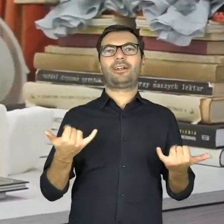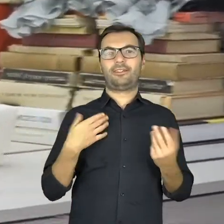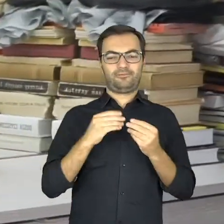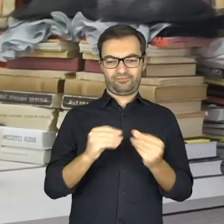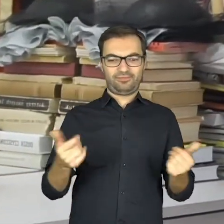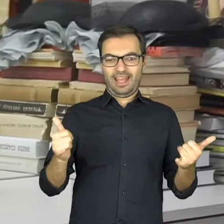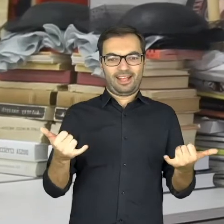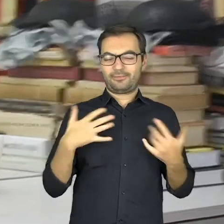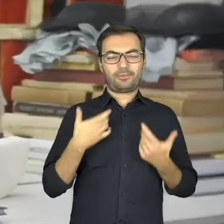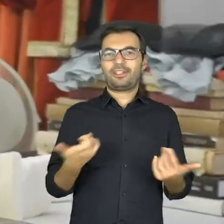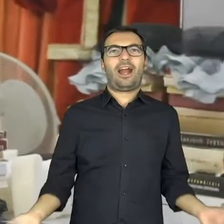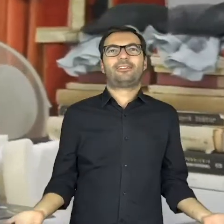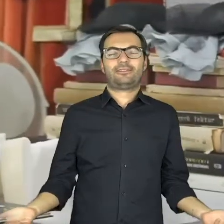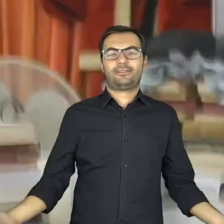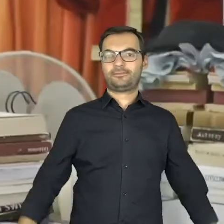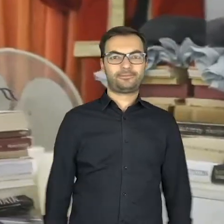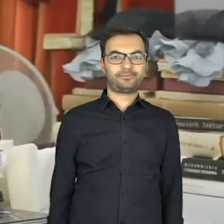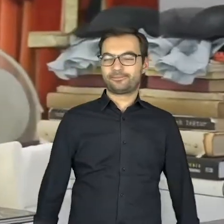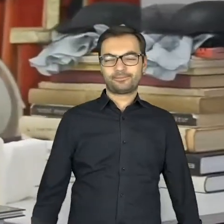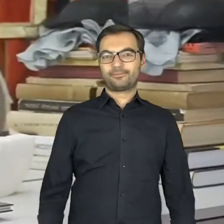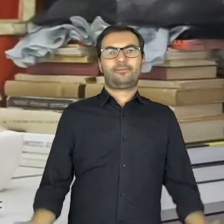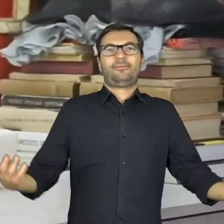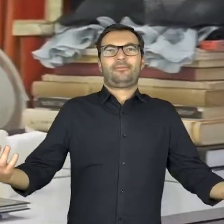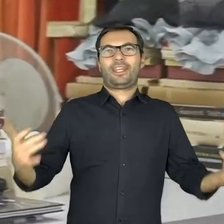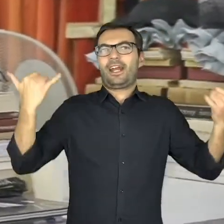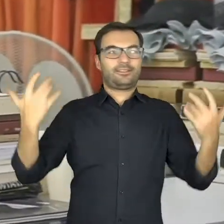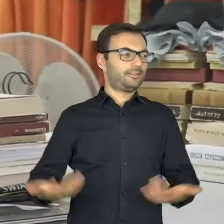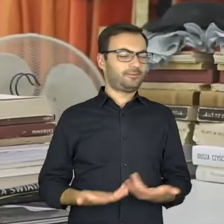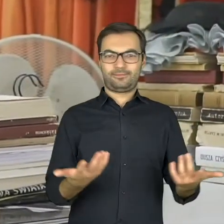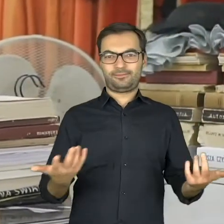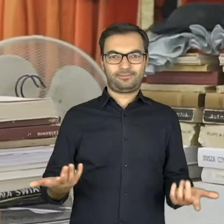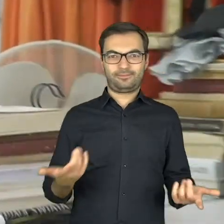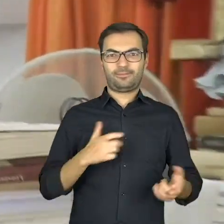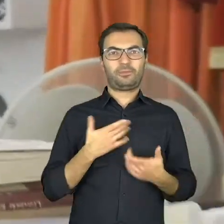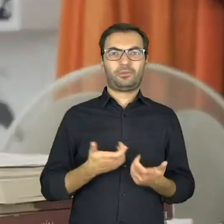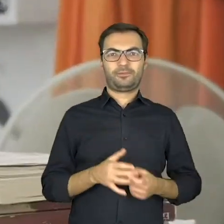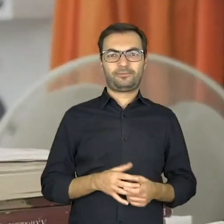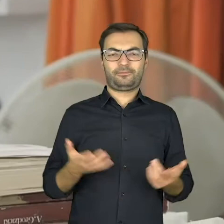I’m sorry, I don’t know. How can I become liquid?